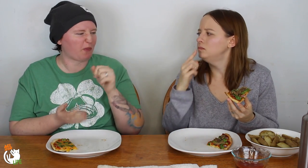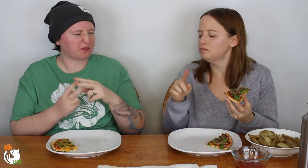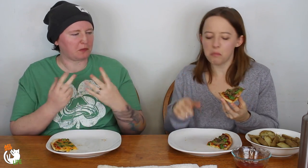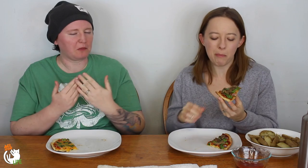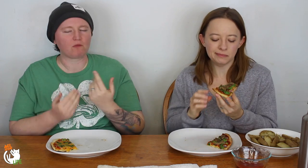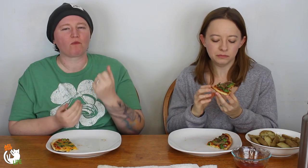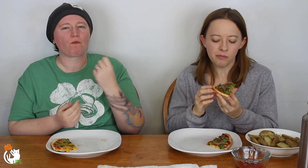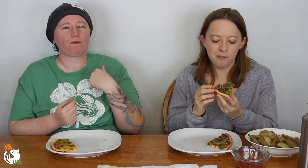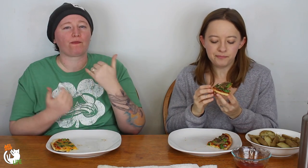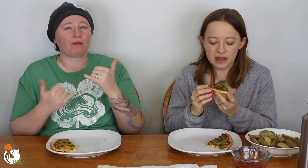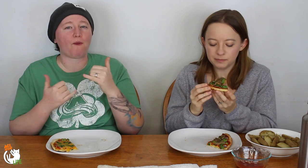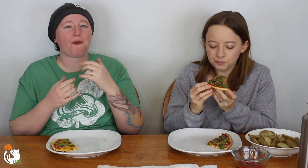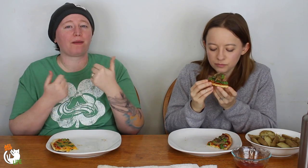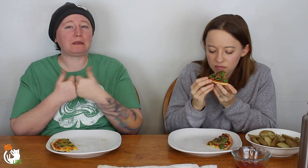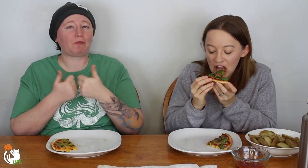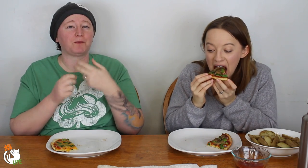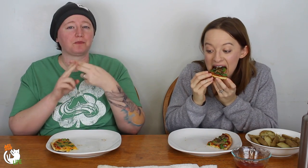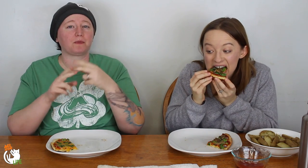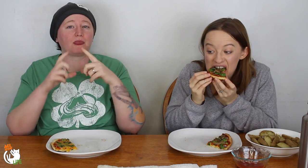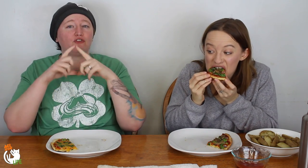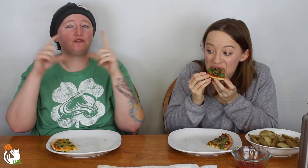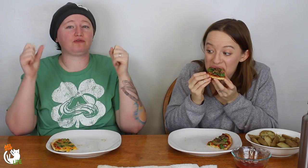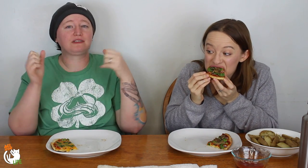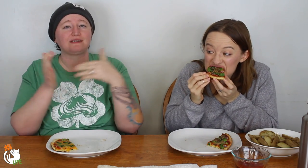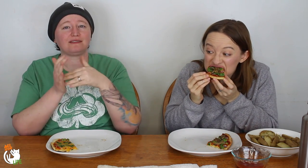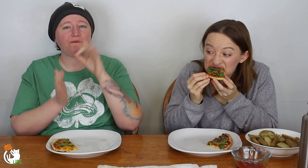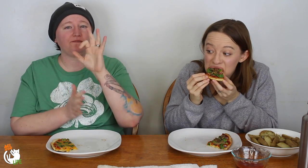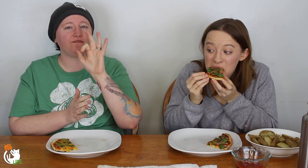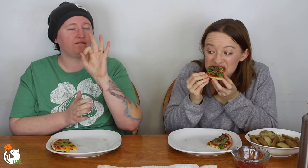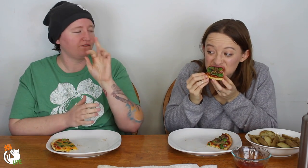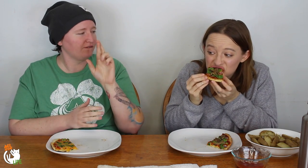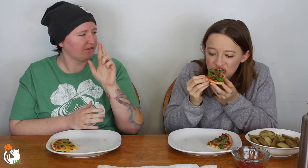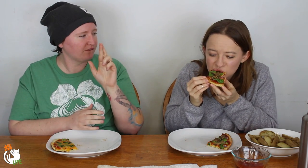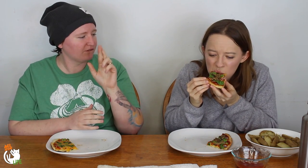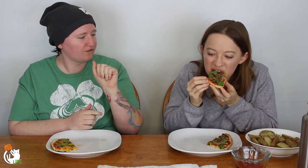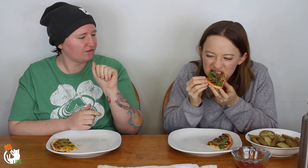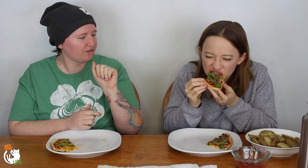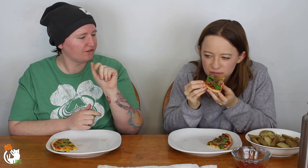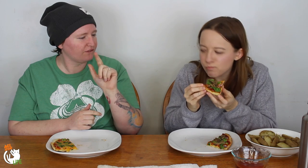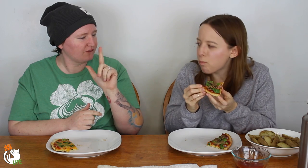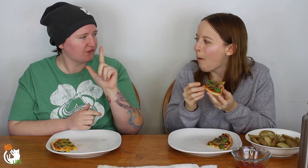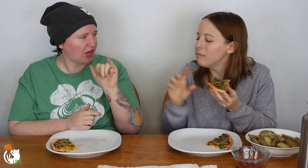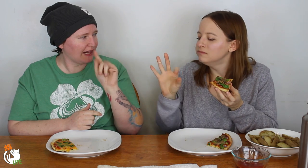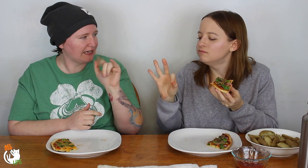Yeah, very easy for them. So we played a game called "Cards Against Fra..."